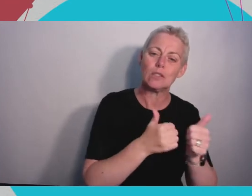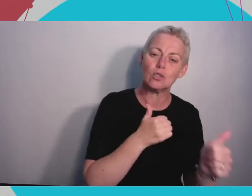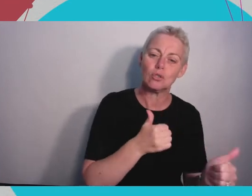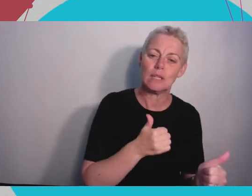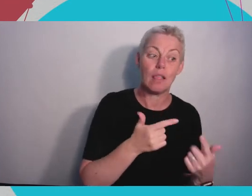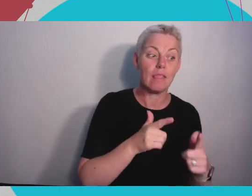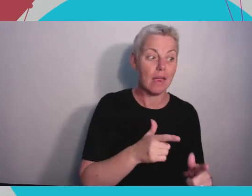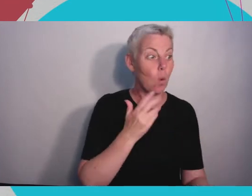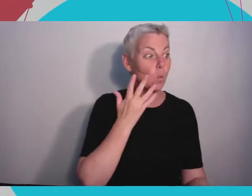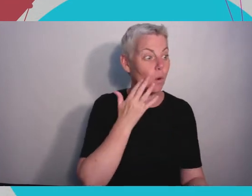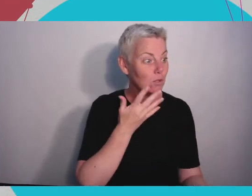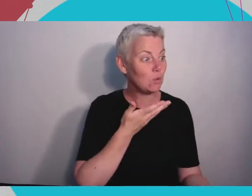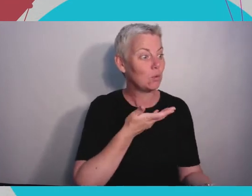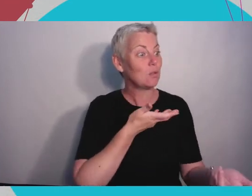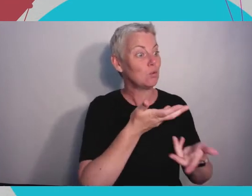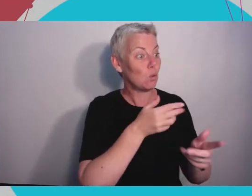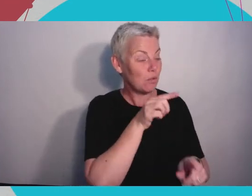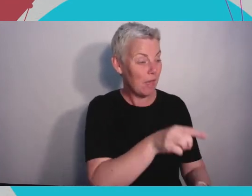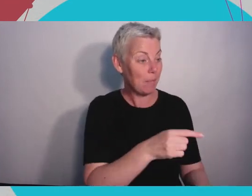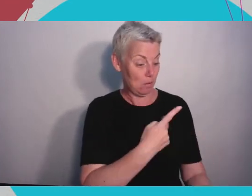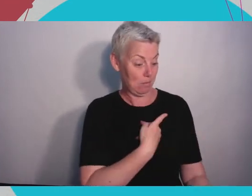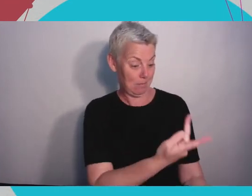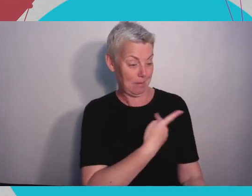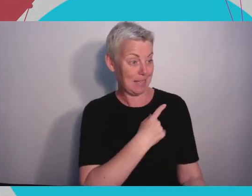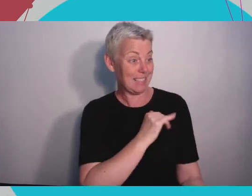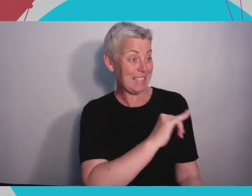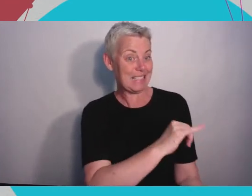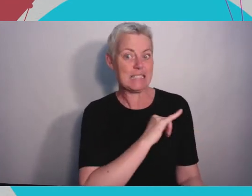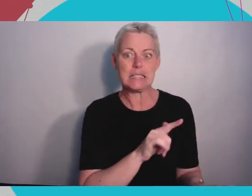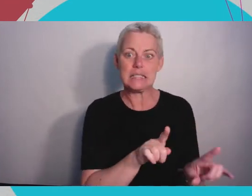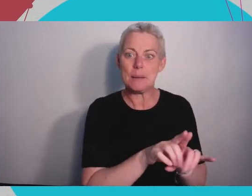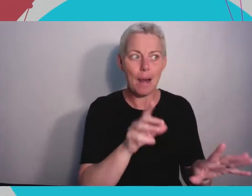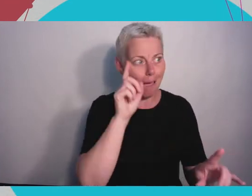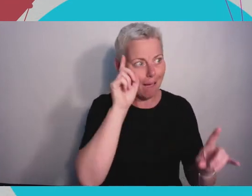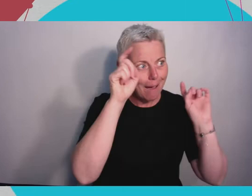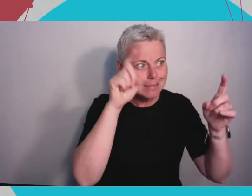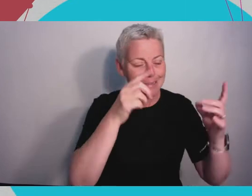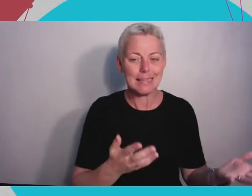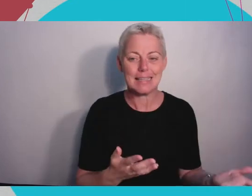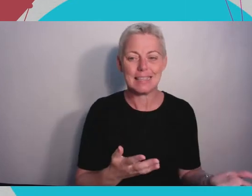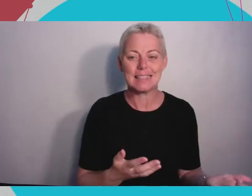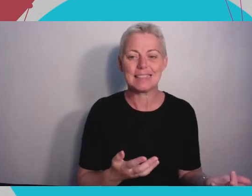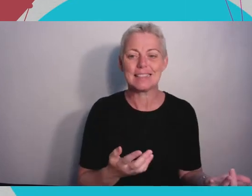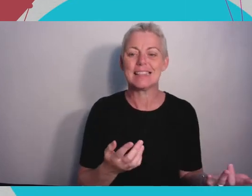with afterwards networking. And it's amazing how many things pop up just from that sort